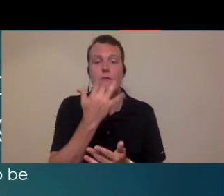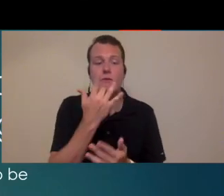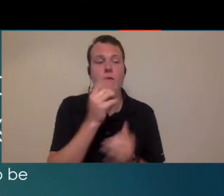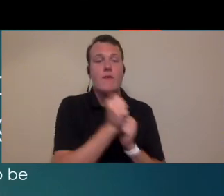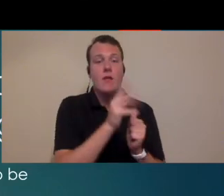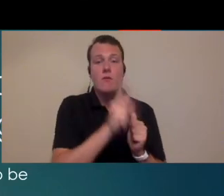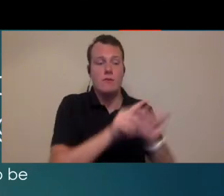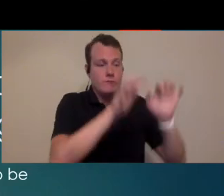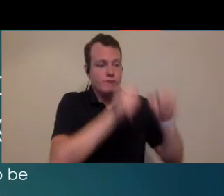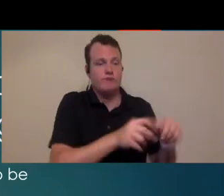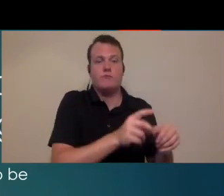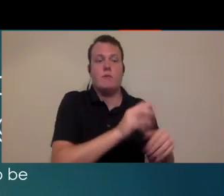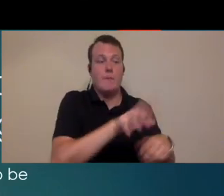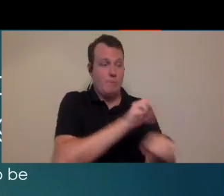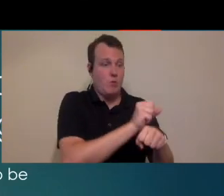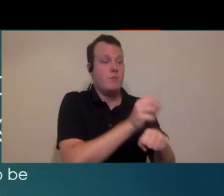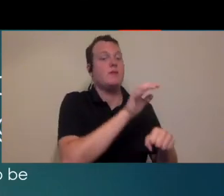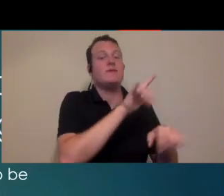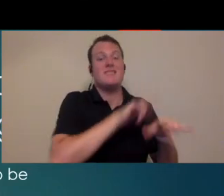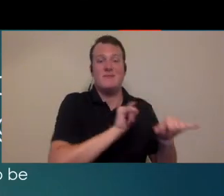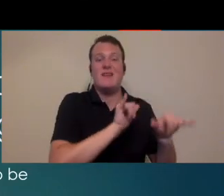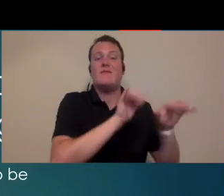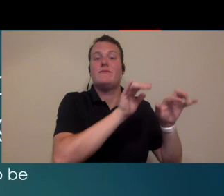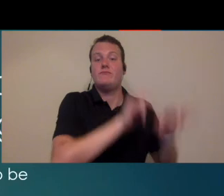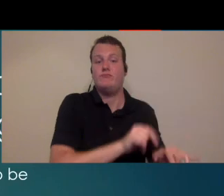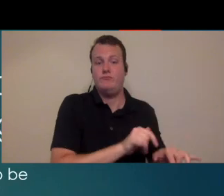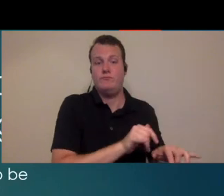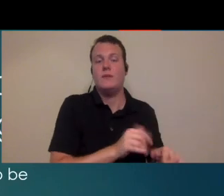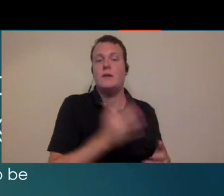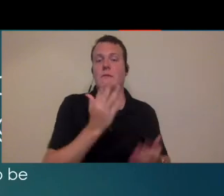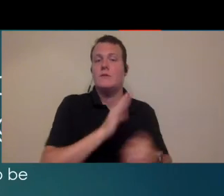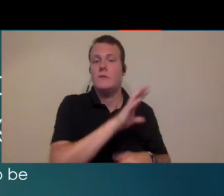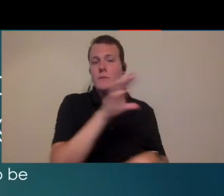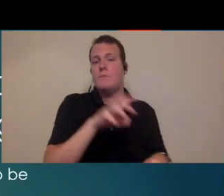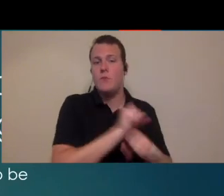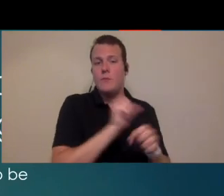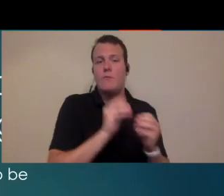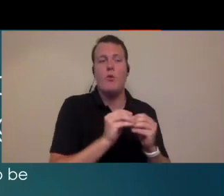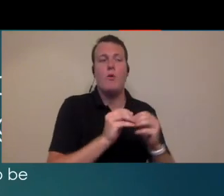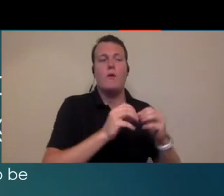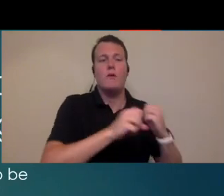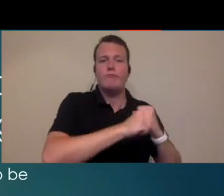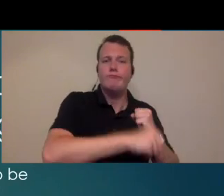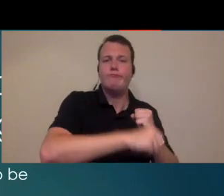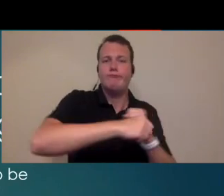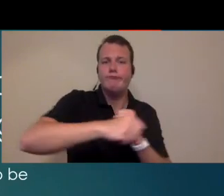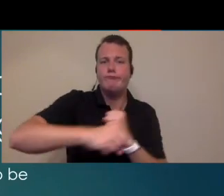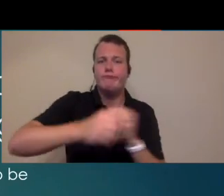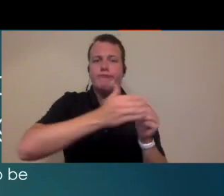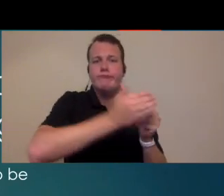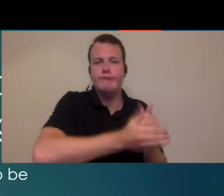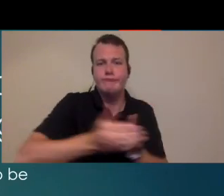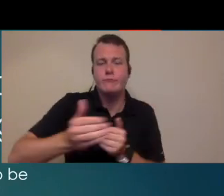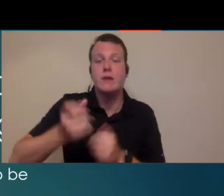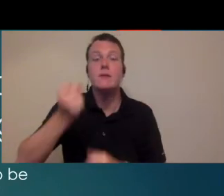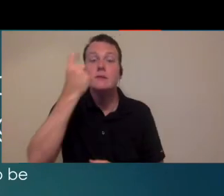documentation and follow up right when that appointment concludes and so their appointments might be staggered a little farther apart but be open to changing